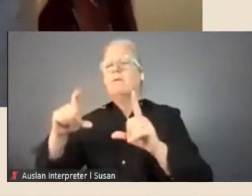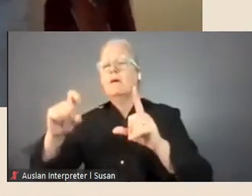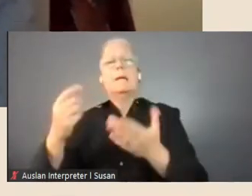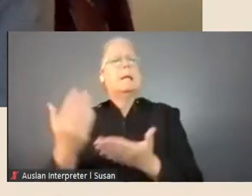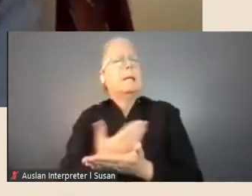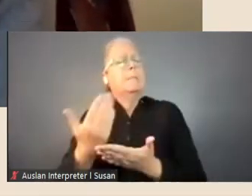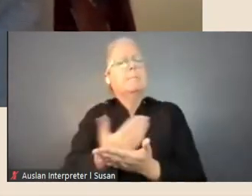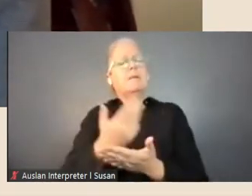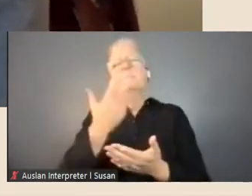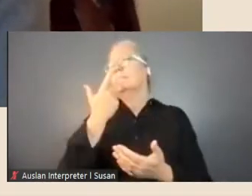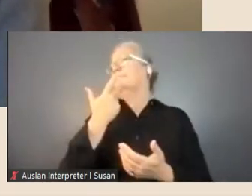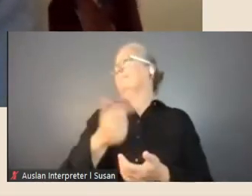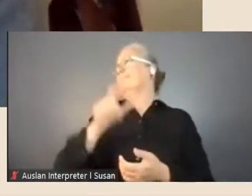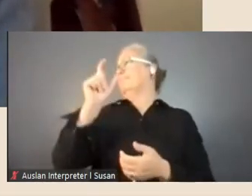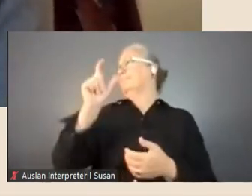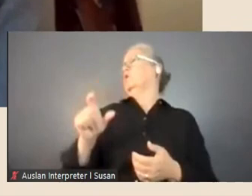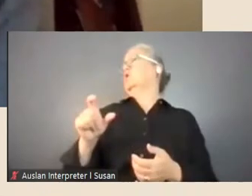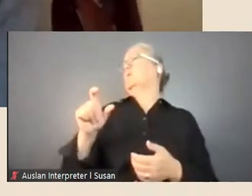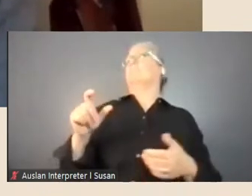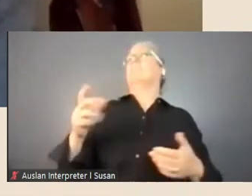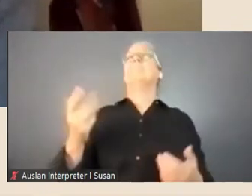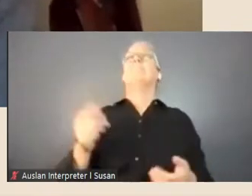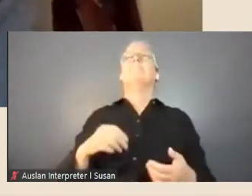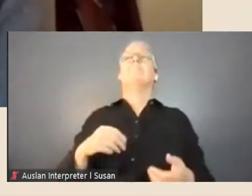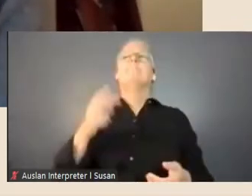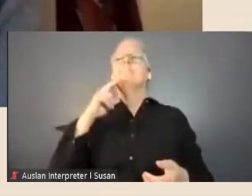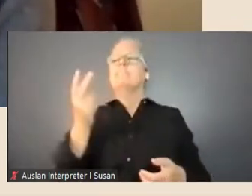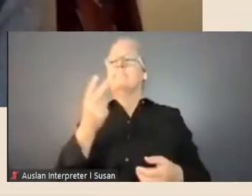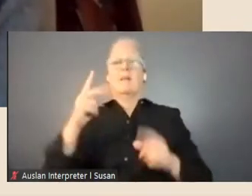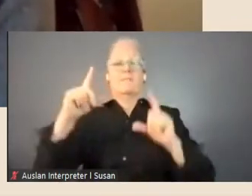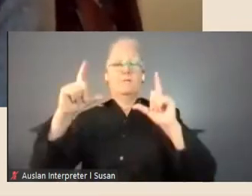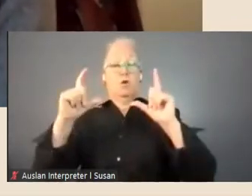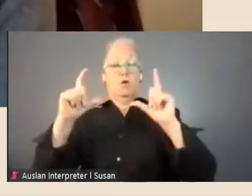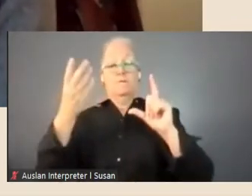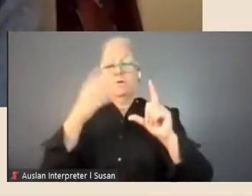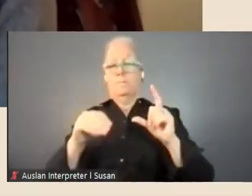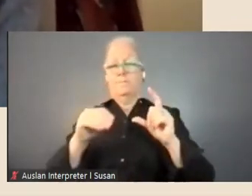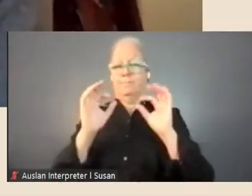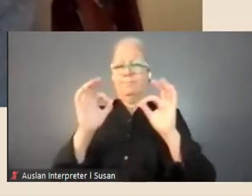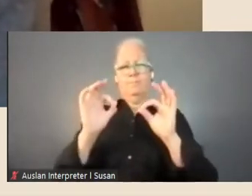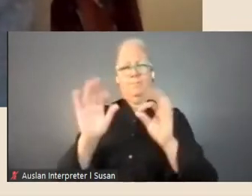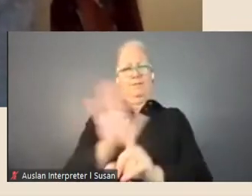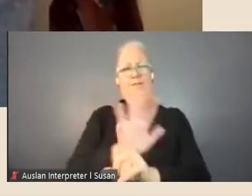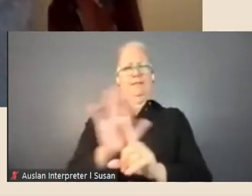somebody was looking for photographs from a particular period how might they understand